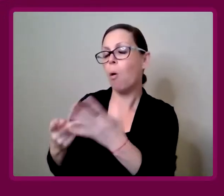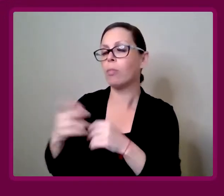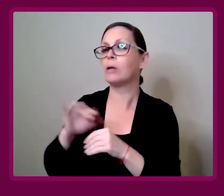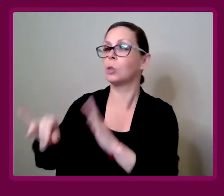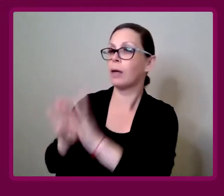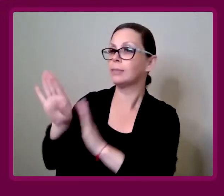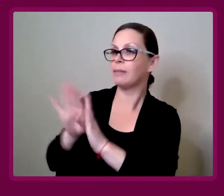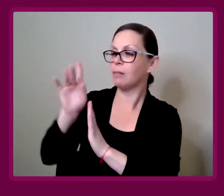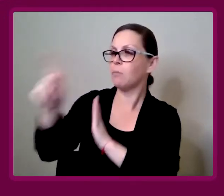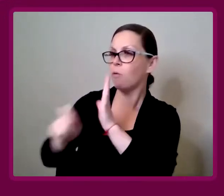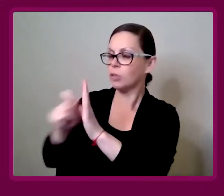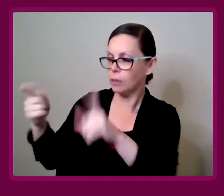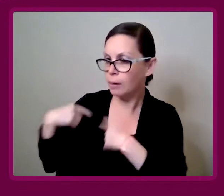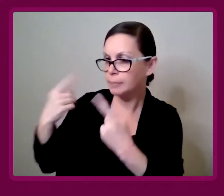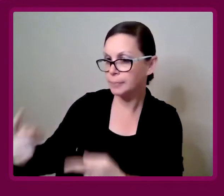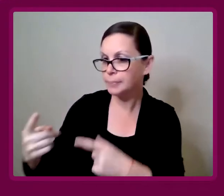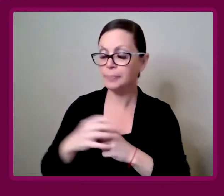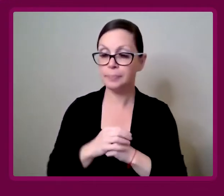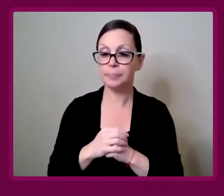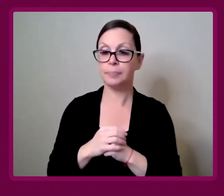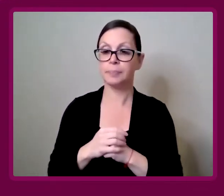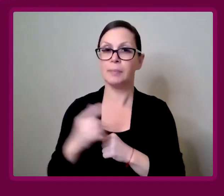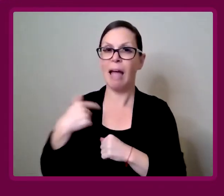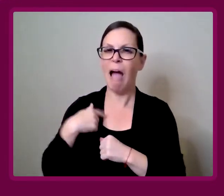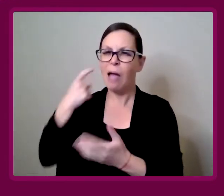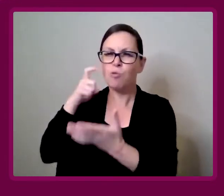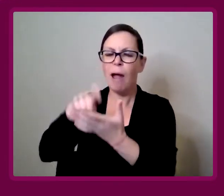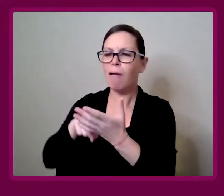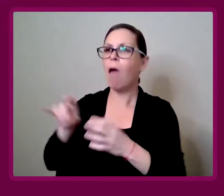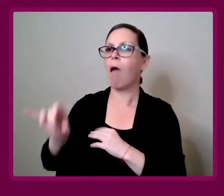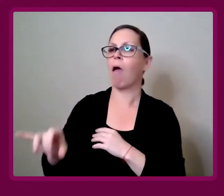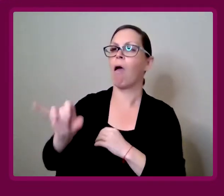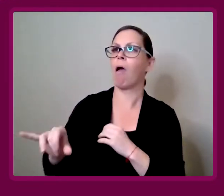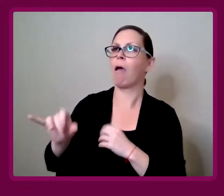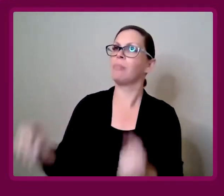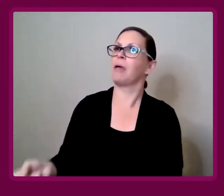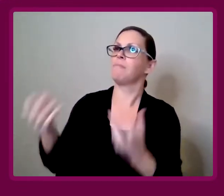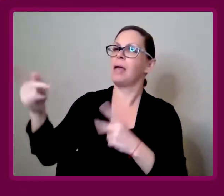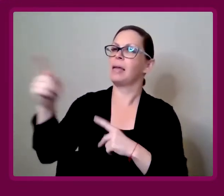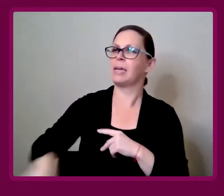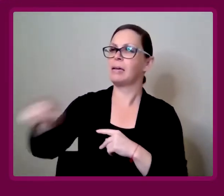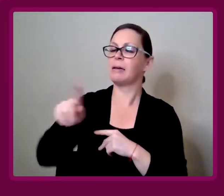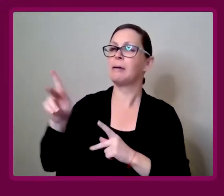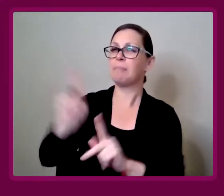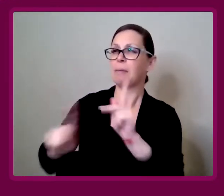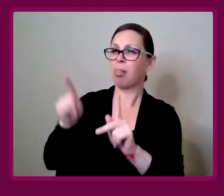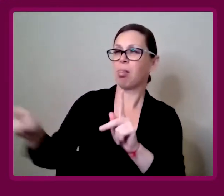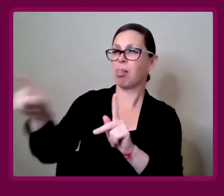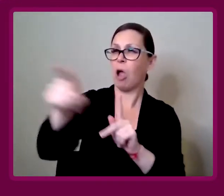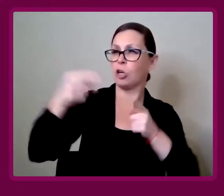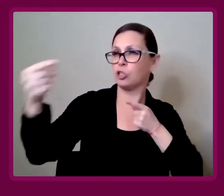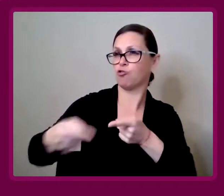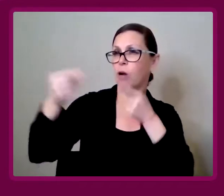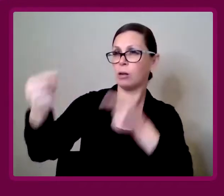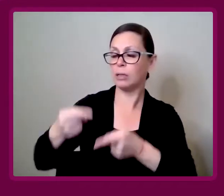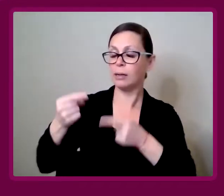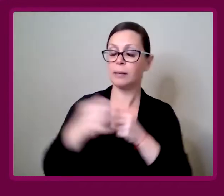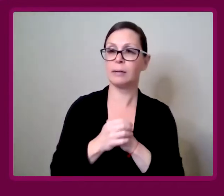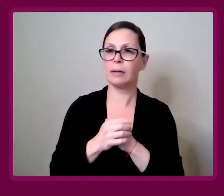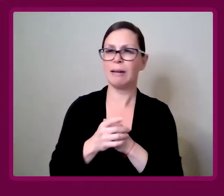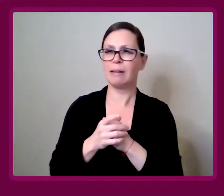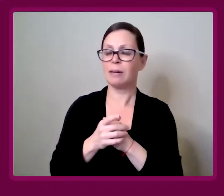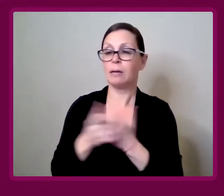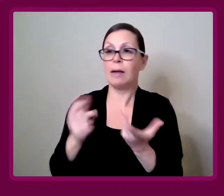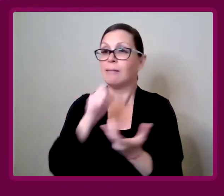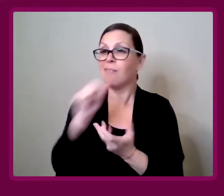It's developed over time, that I just recognize that so many people are struggling.